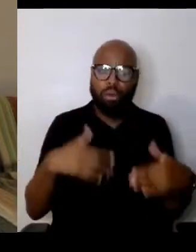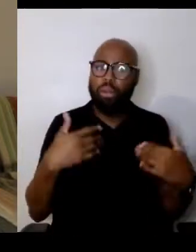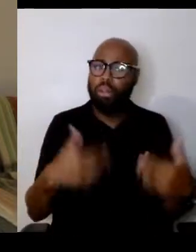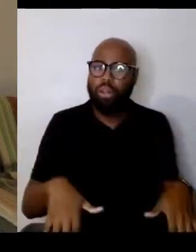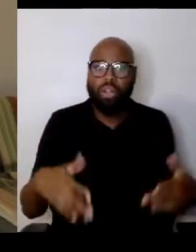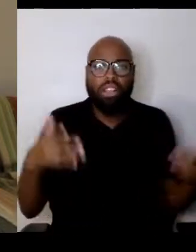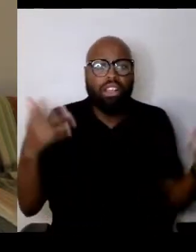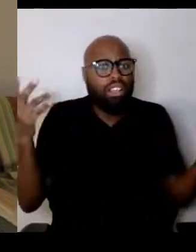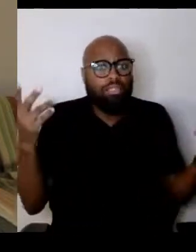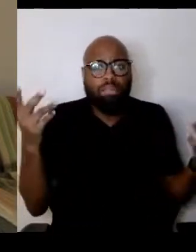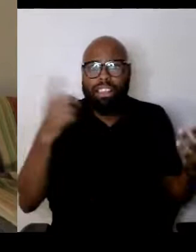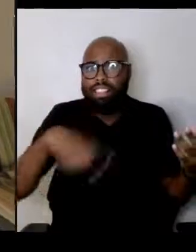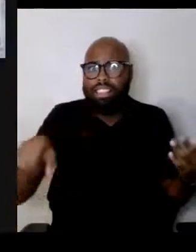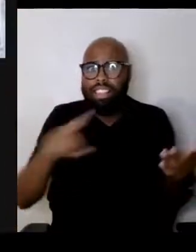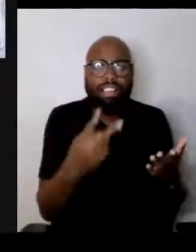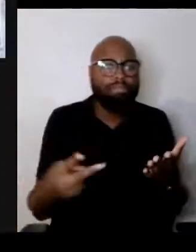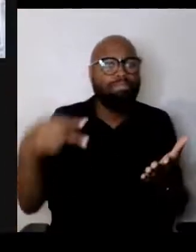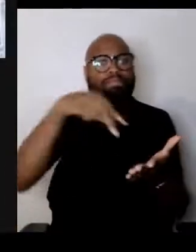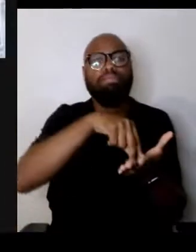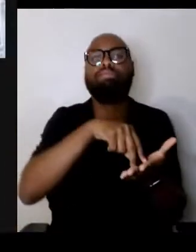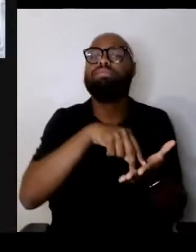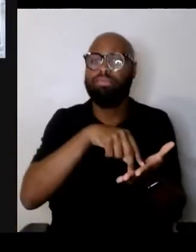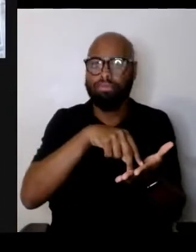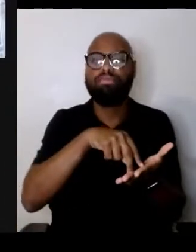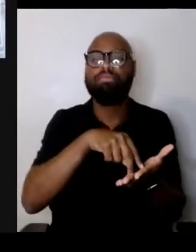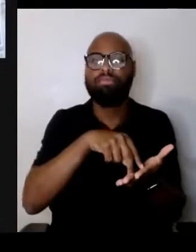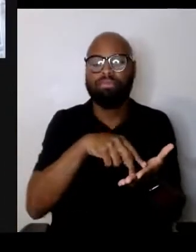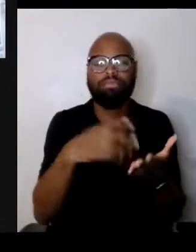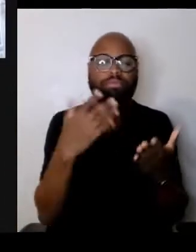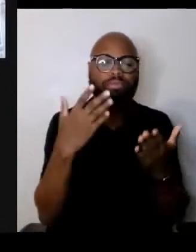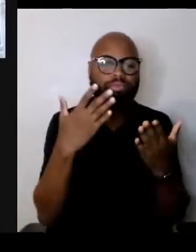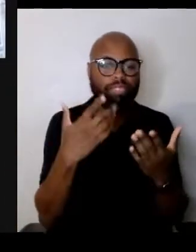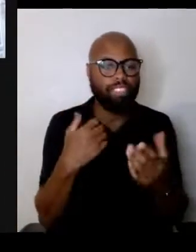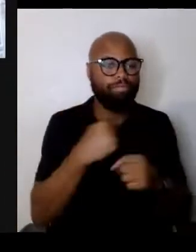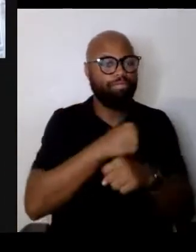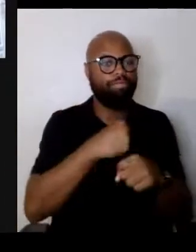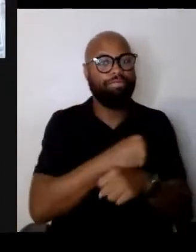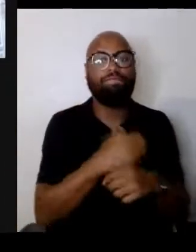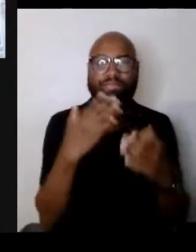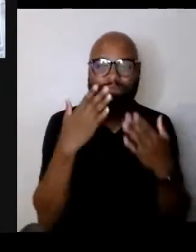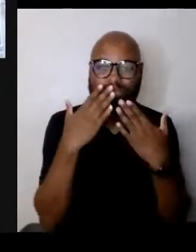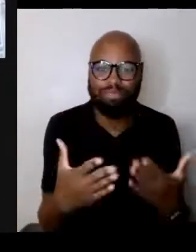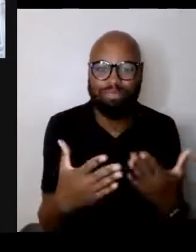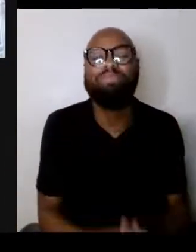on the plate, thank you. So let me, if I could,